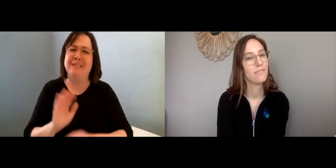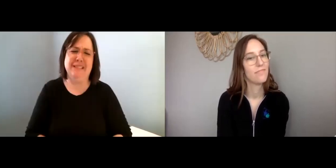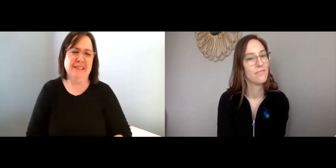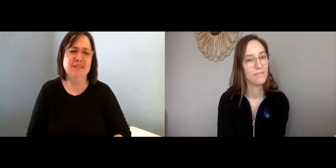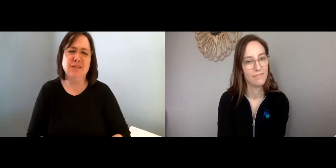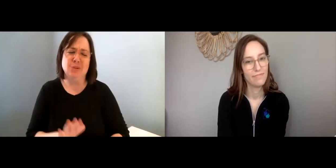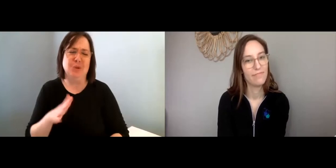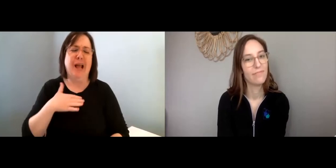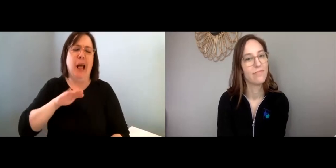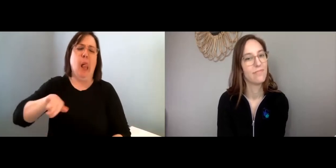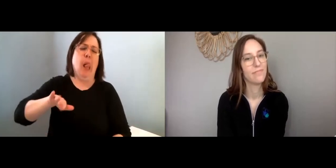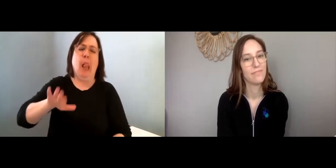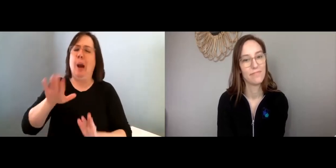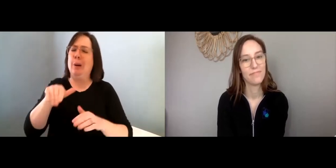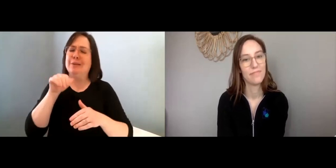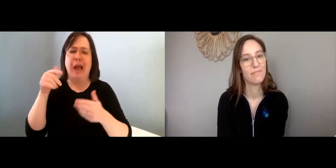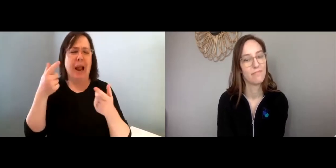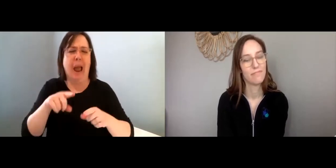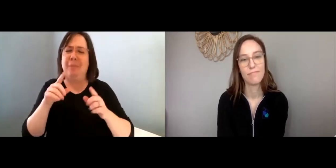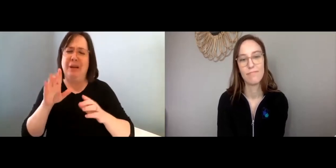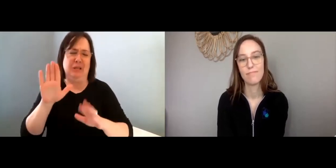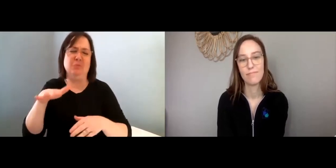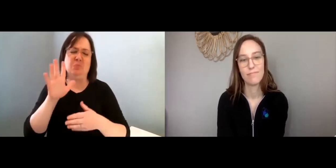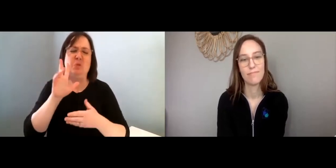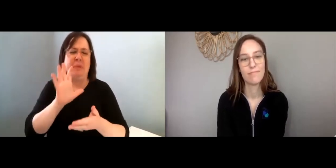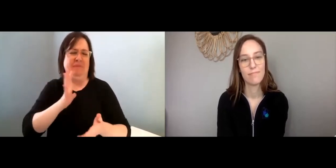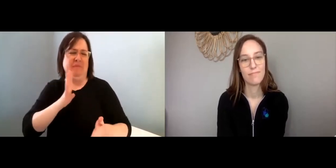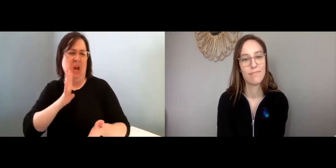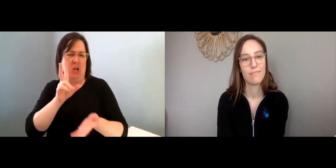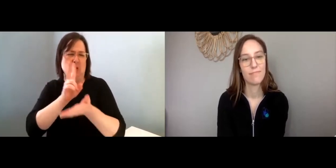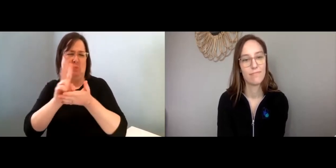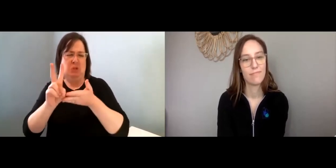many people said, “Oh OK, well it’s just two weeks, nothing more will happen.